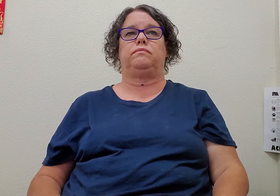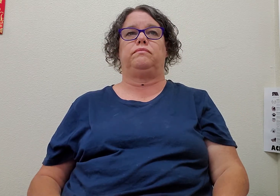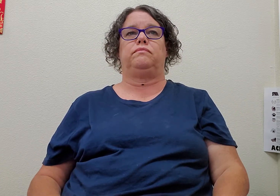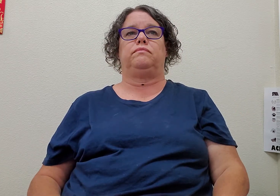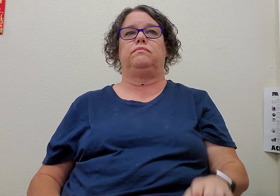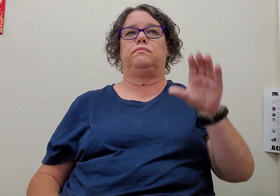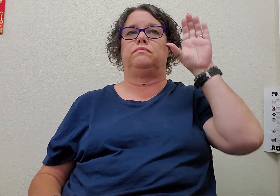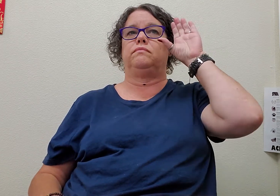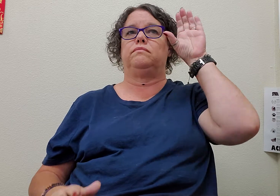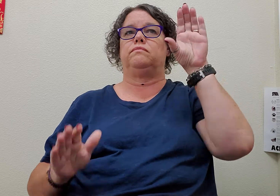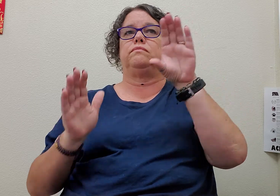picture paint